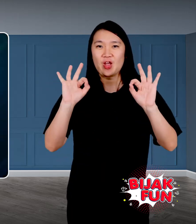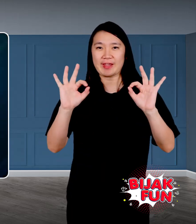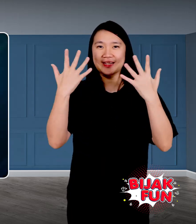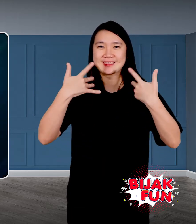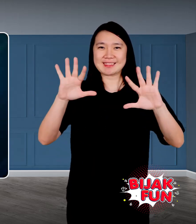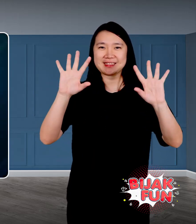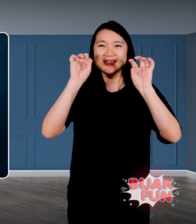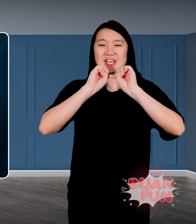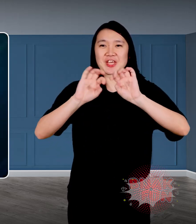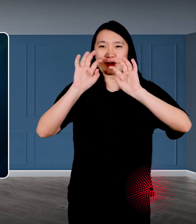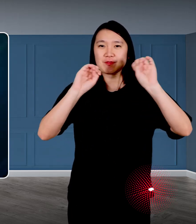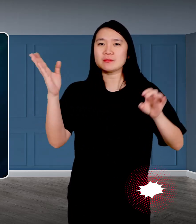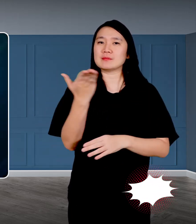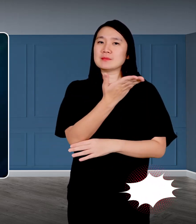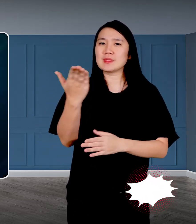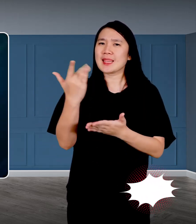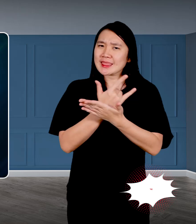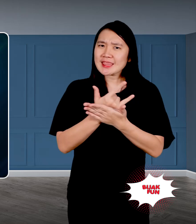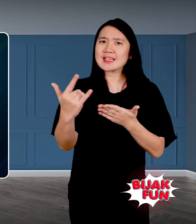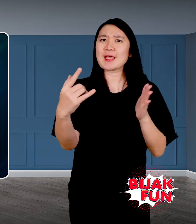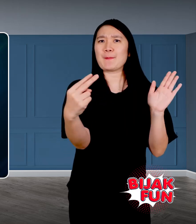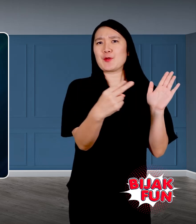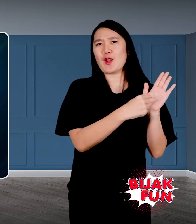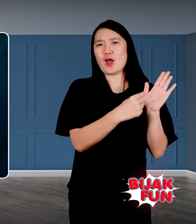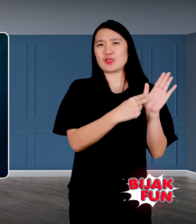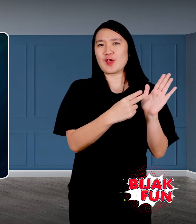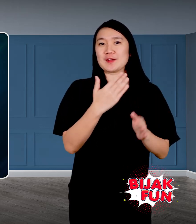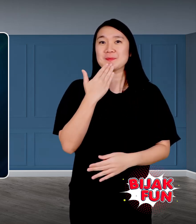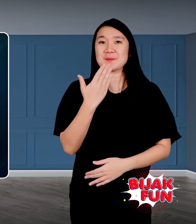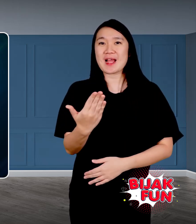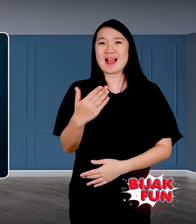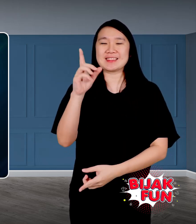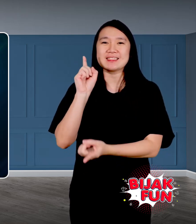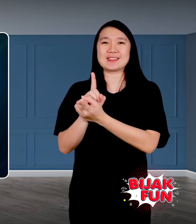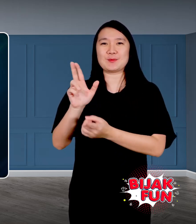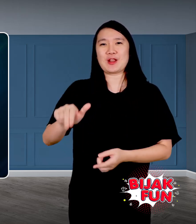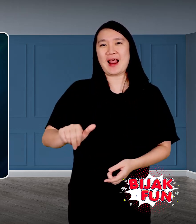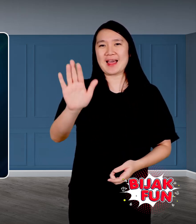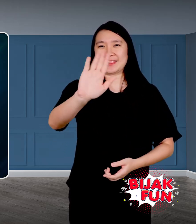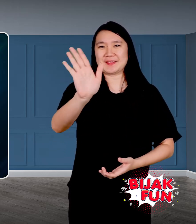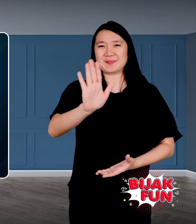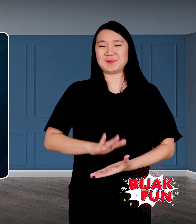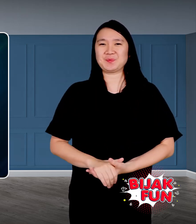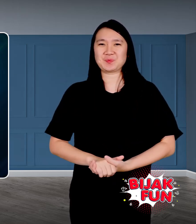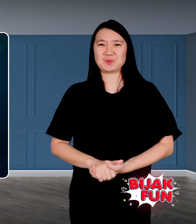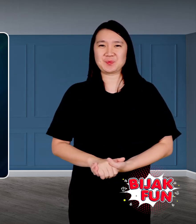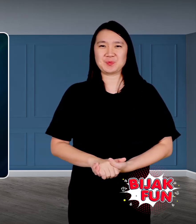OK, that's it, keep watching and thank you!